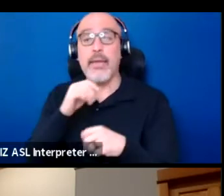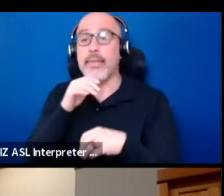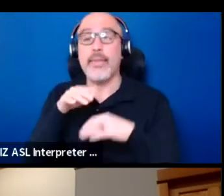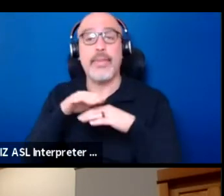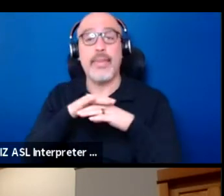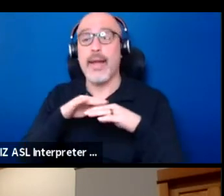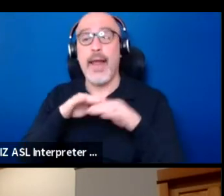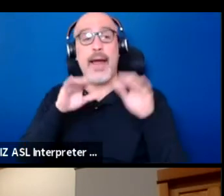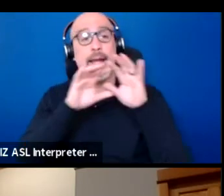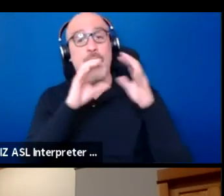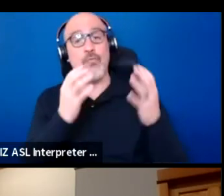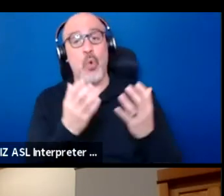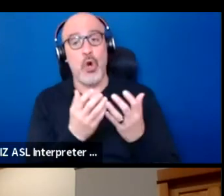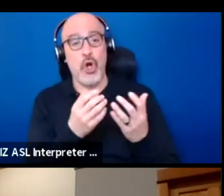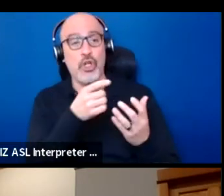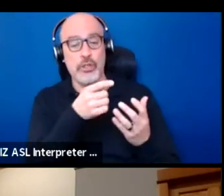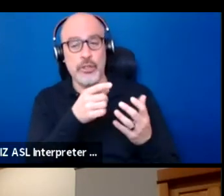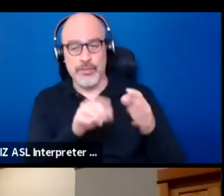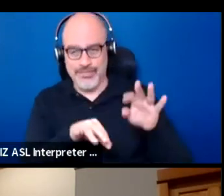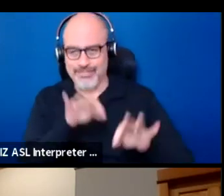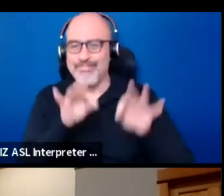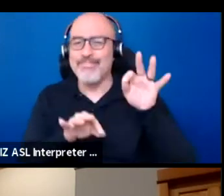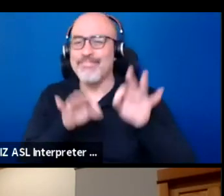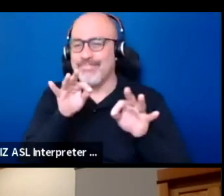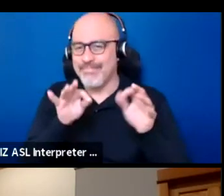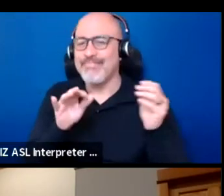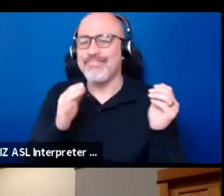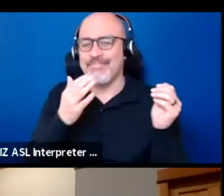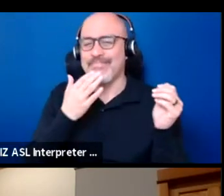will eventually discover how bad-ass it all is.